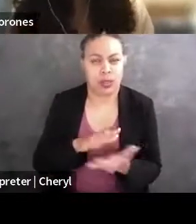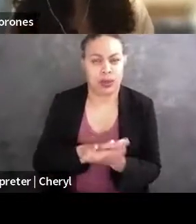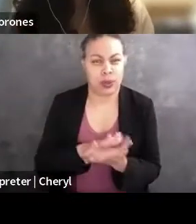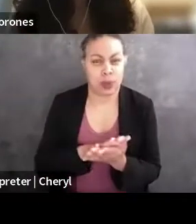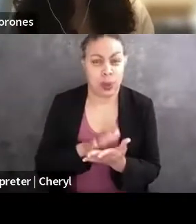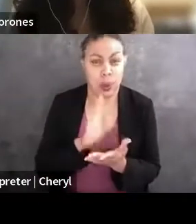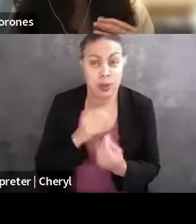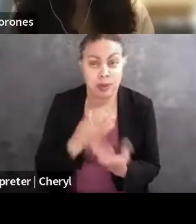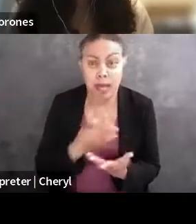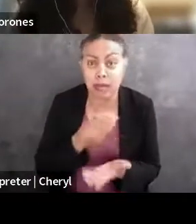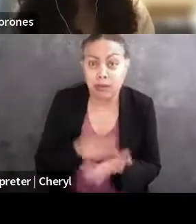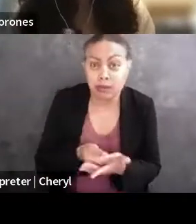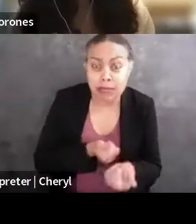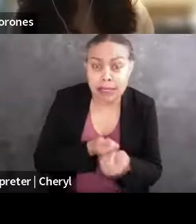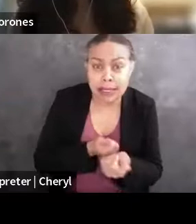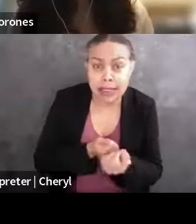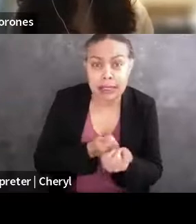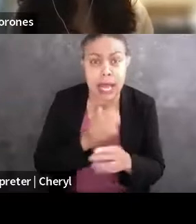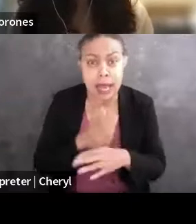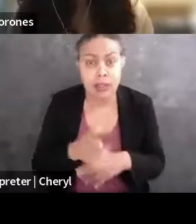to provide afterwards in terms of public interest funding.